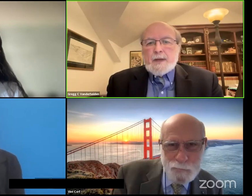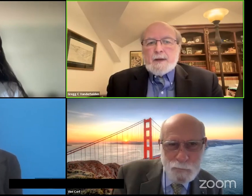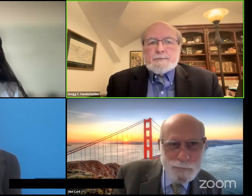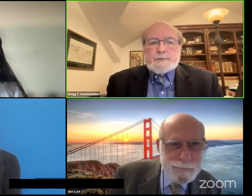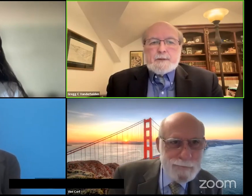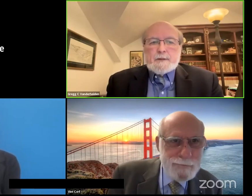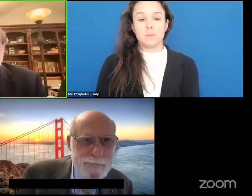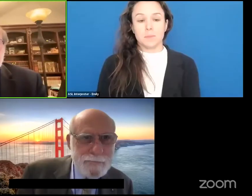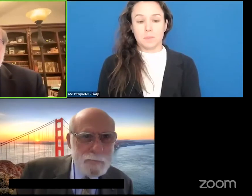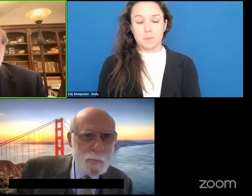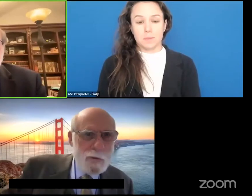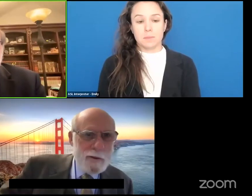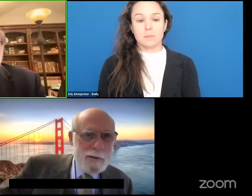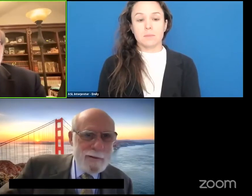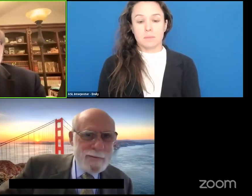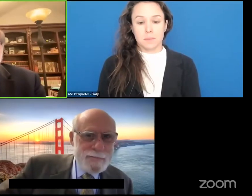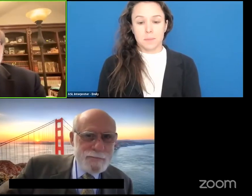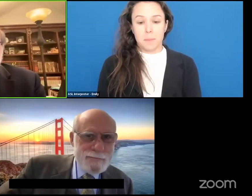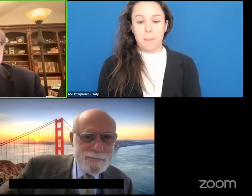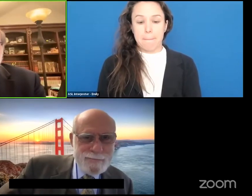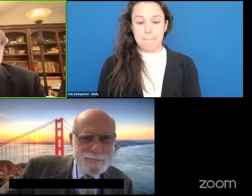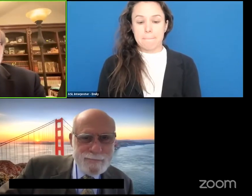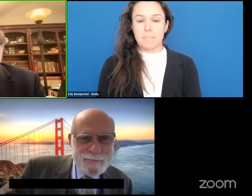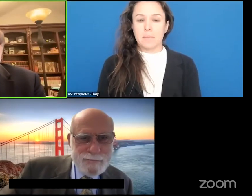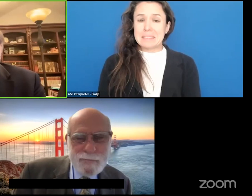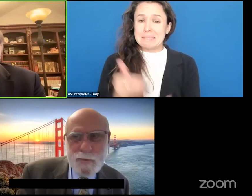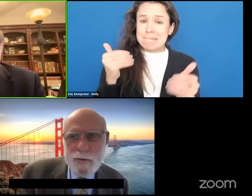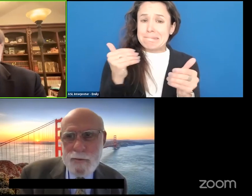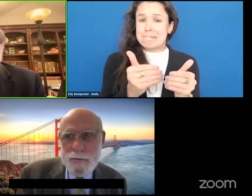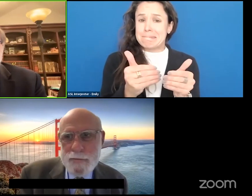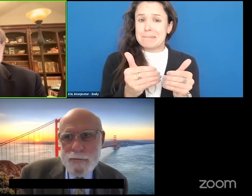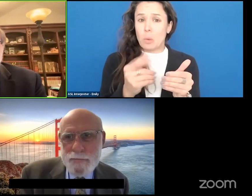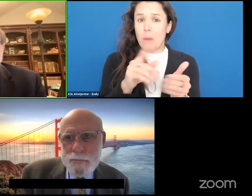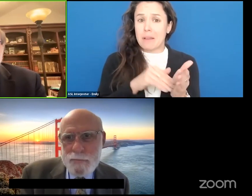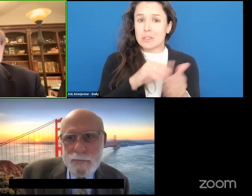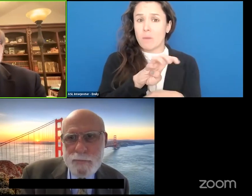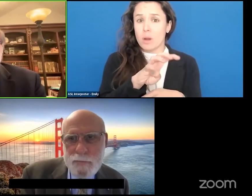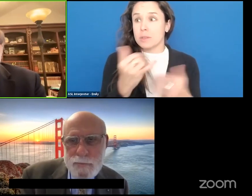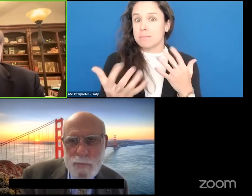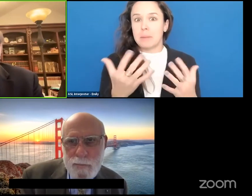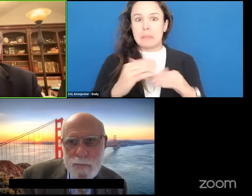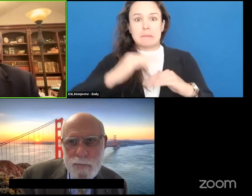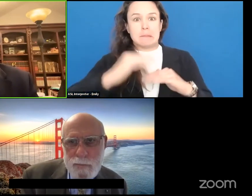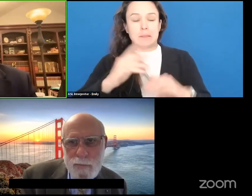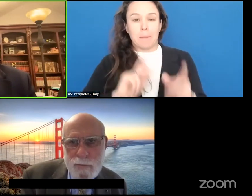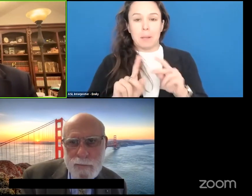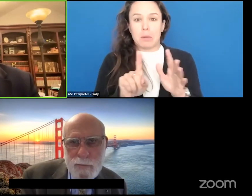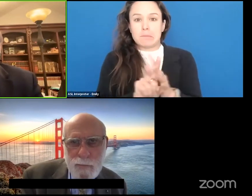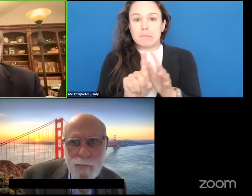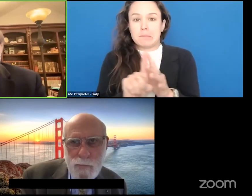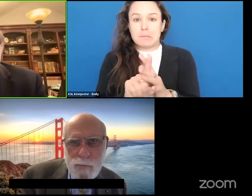We have very close to 1400 or maybe more now and counting people signed up for the webinar.